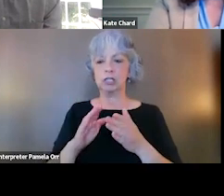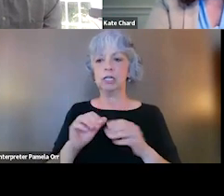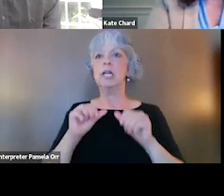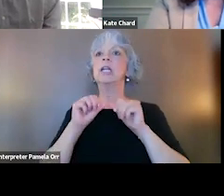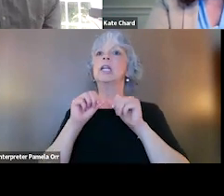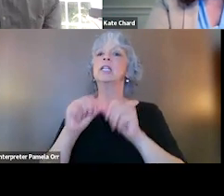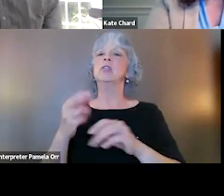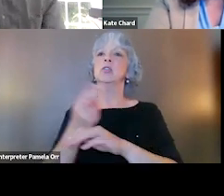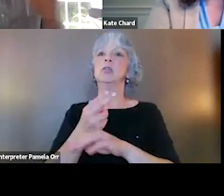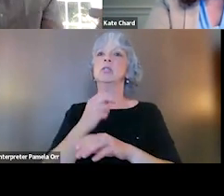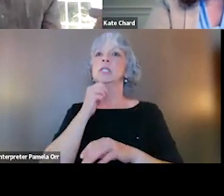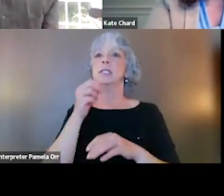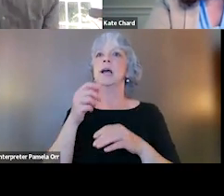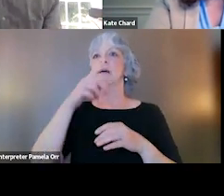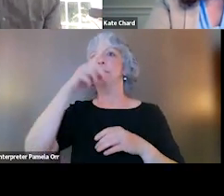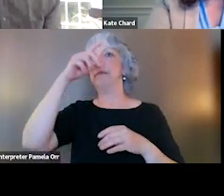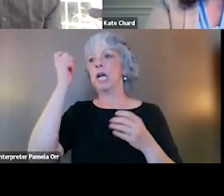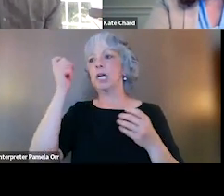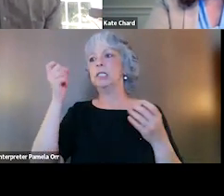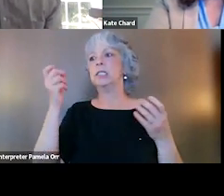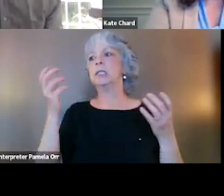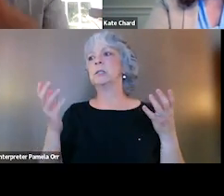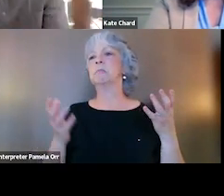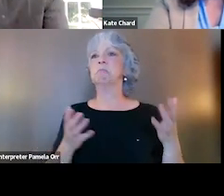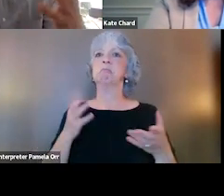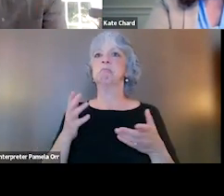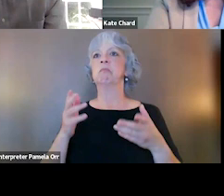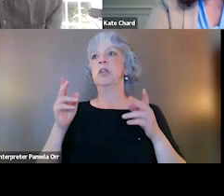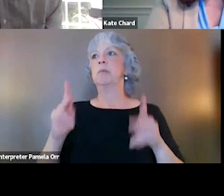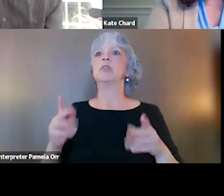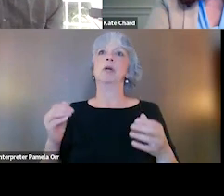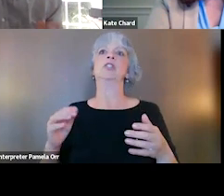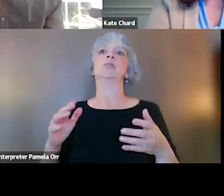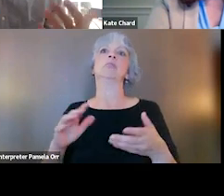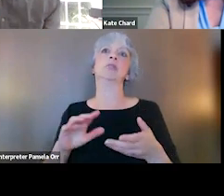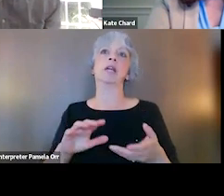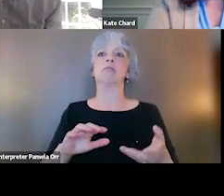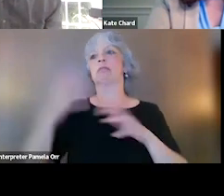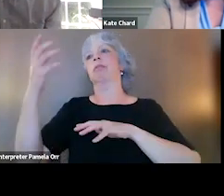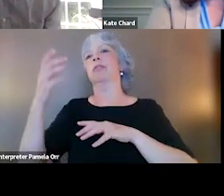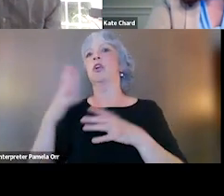a result of being sort of obstructive to the recovery, but rather a part of what they're experiencing